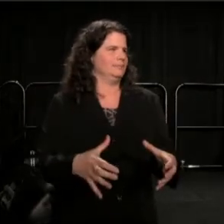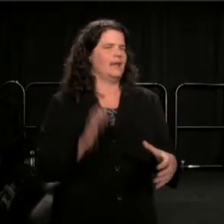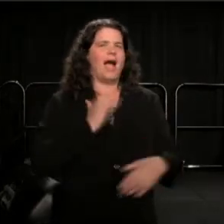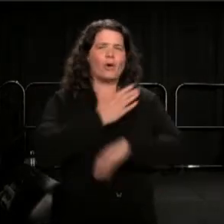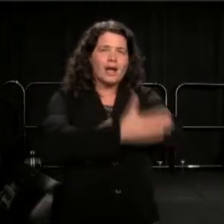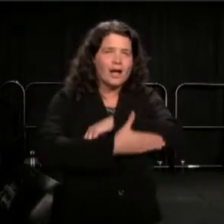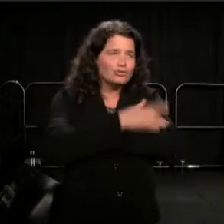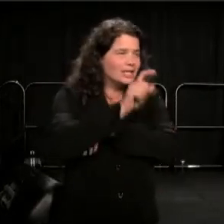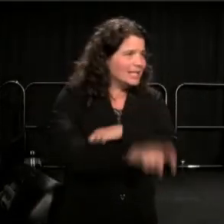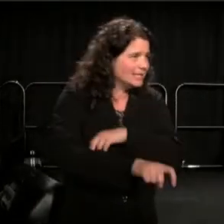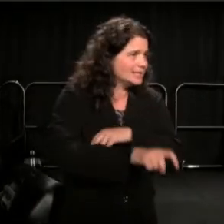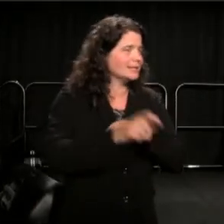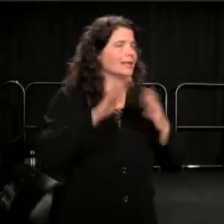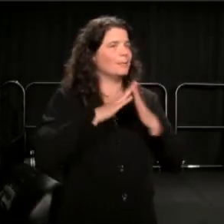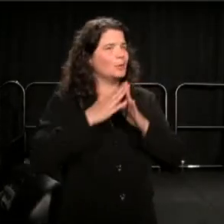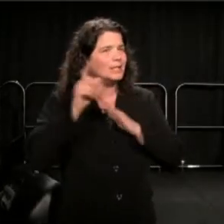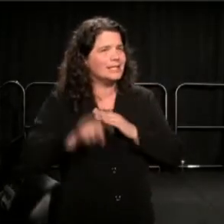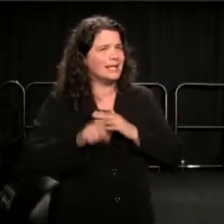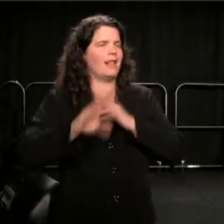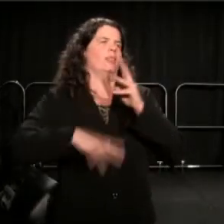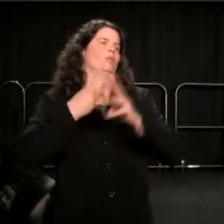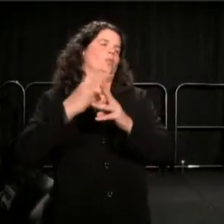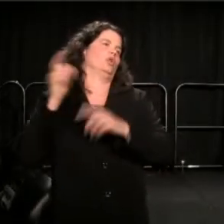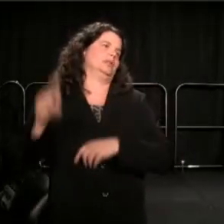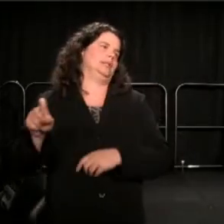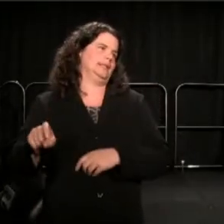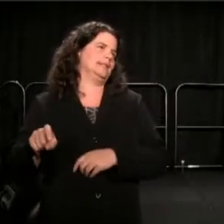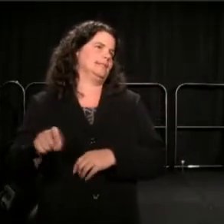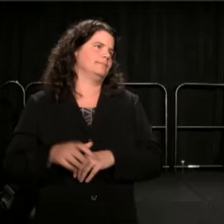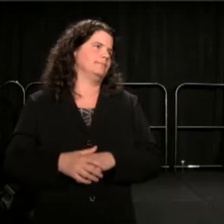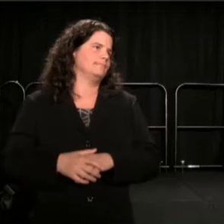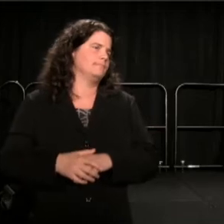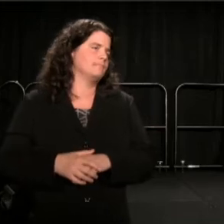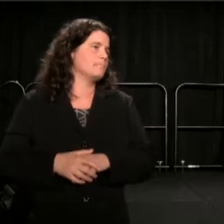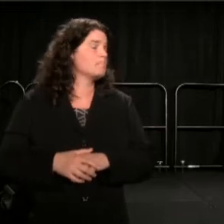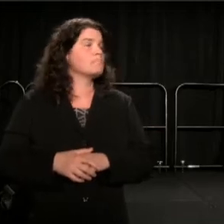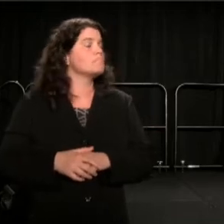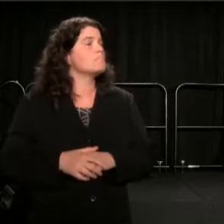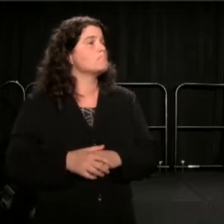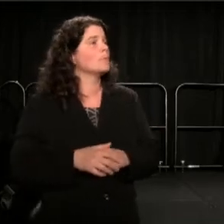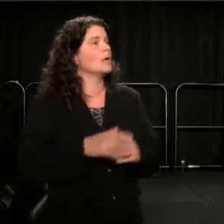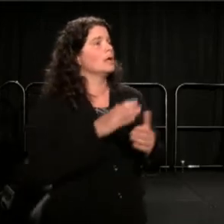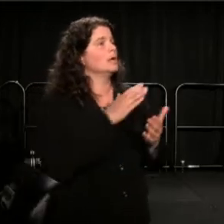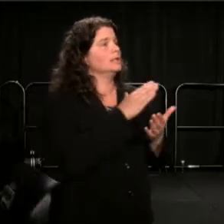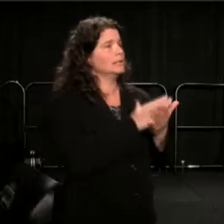But some communities, as we know, and obviously TCG knows,